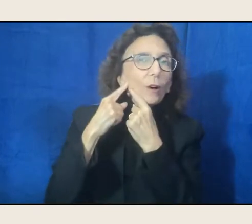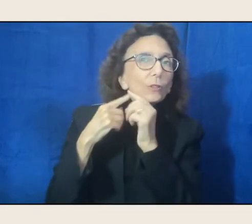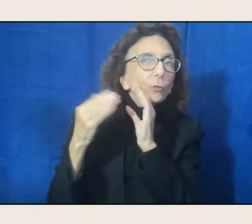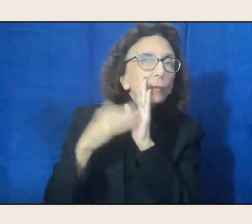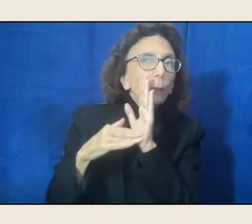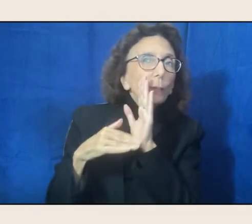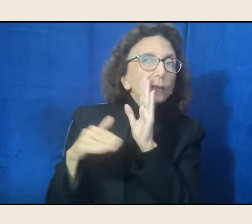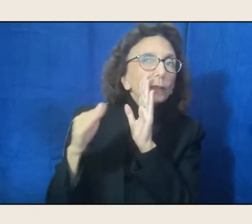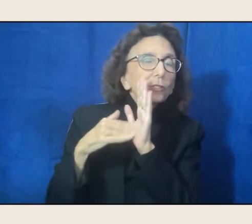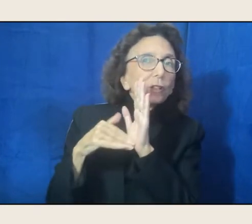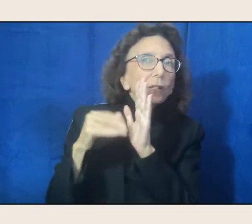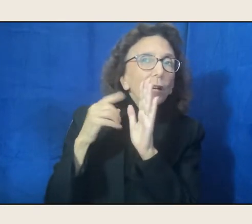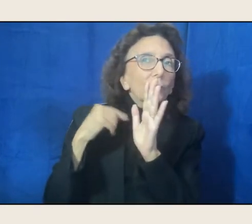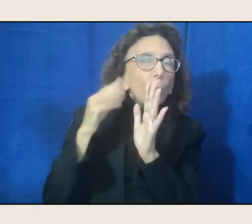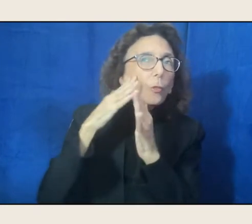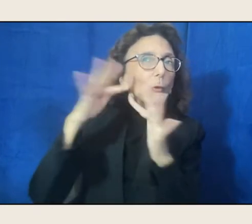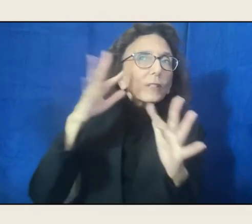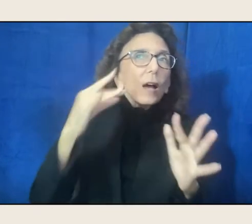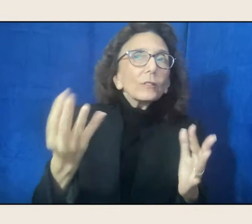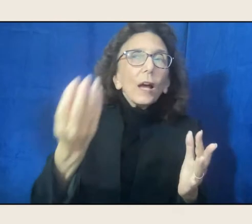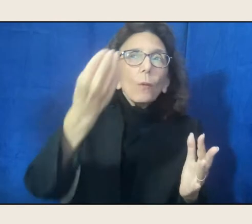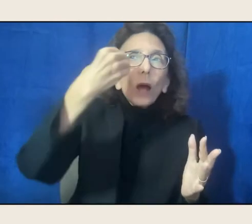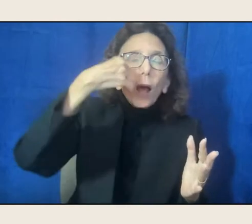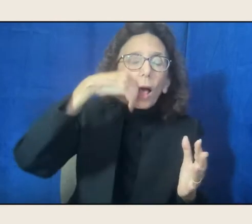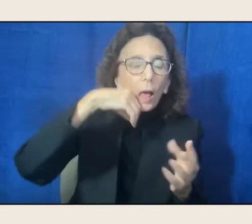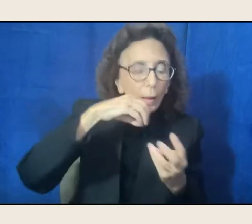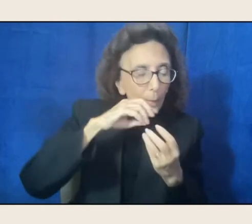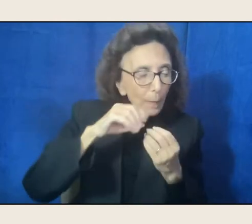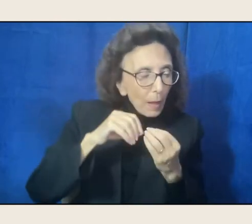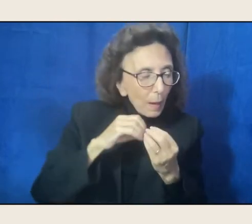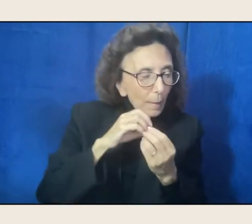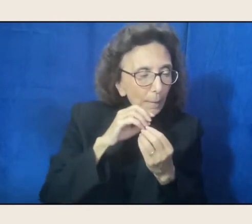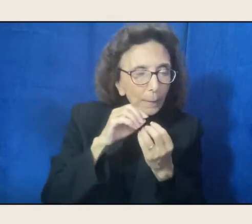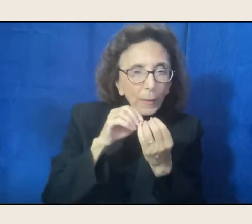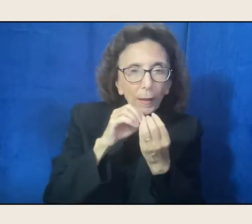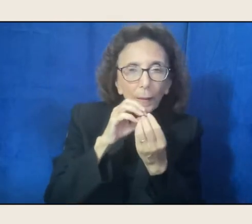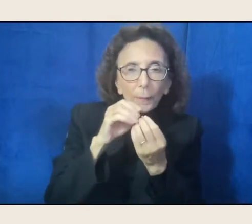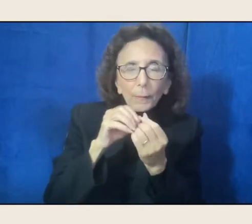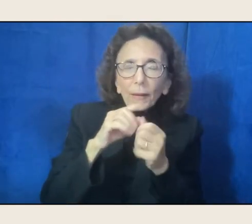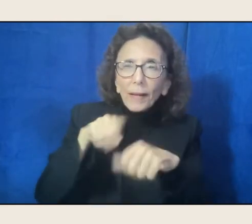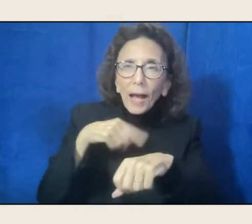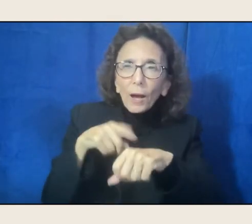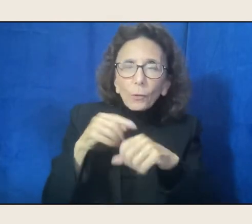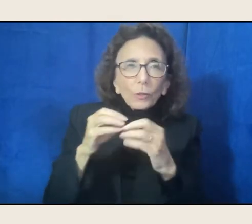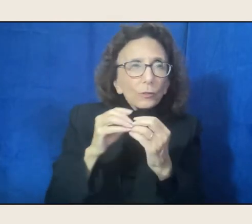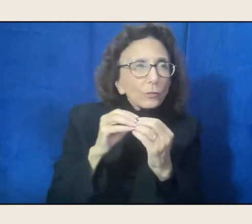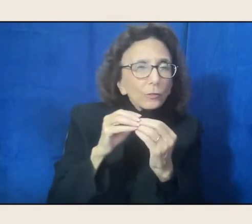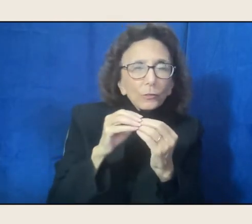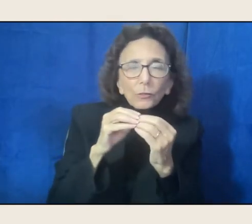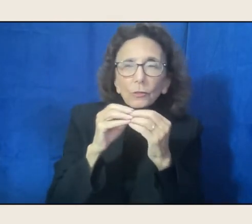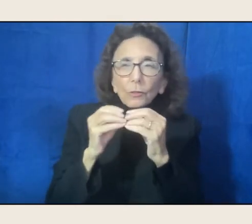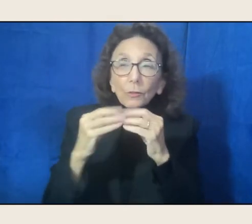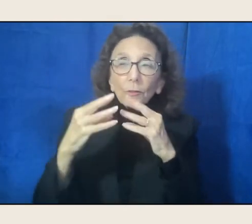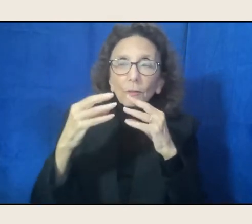and sitting for hours, just watching the light of them, and watching the shape of them, and listening.